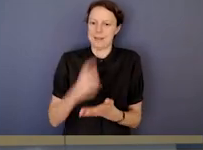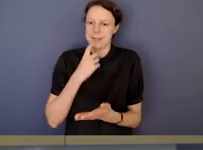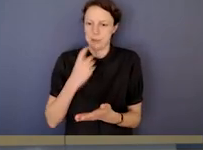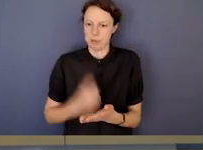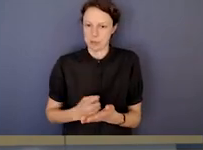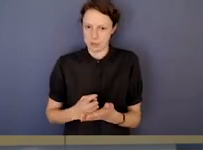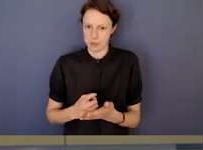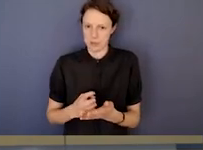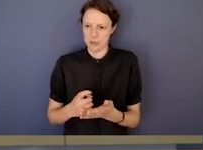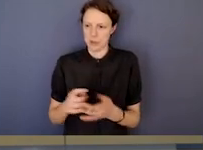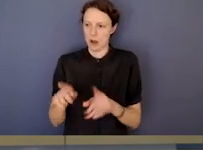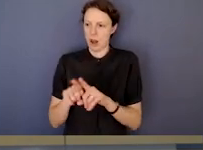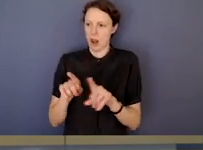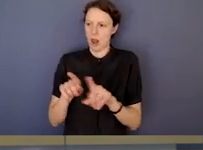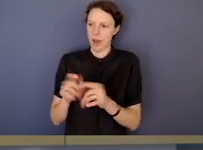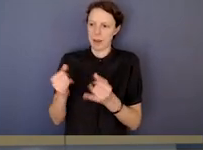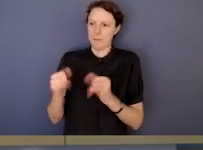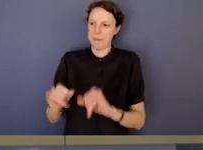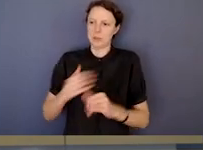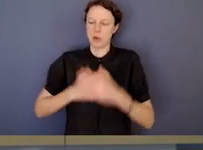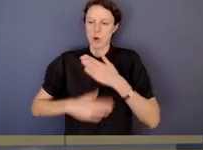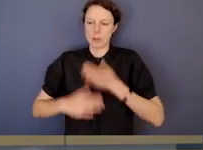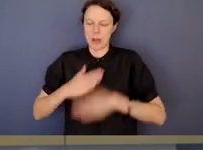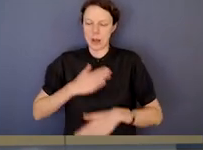as you move further along the spectrum into misconduct. And